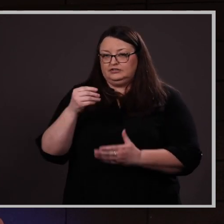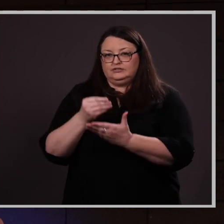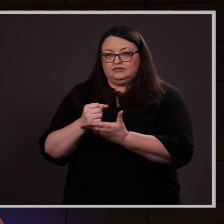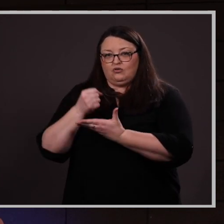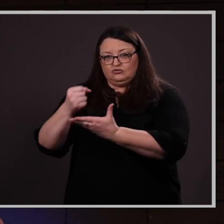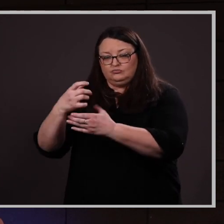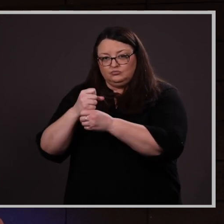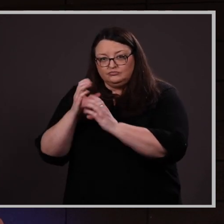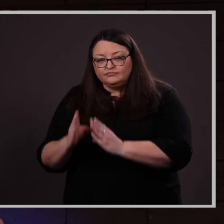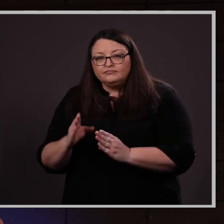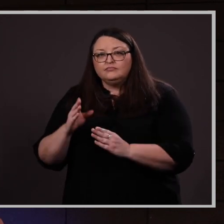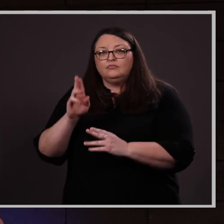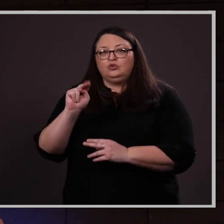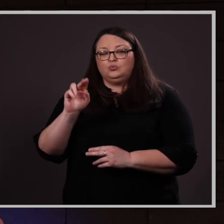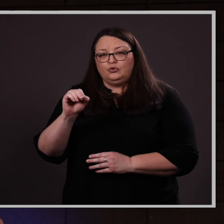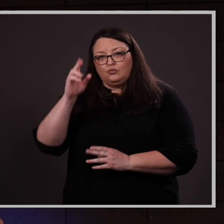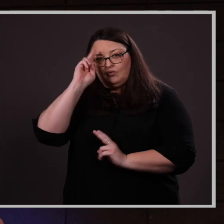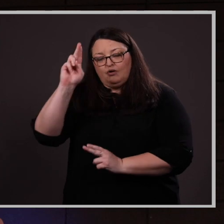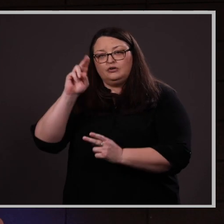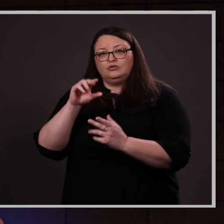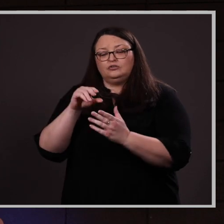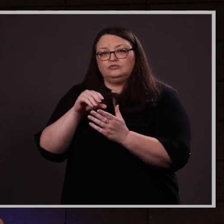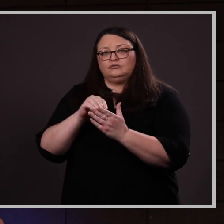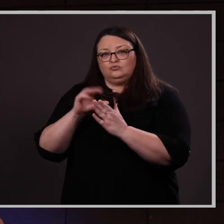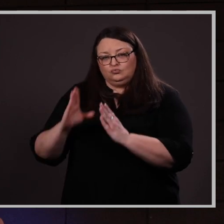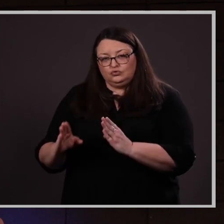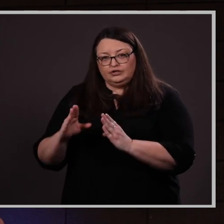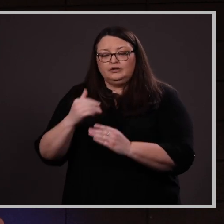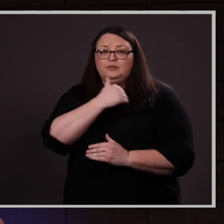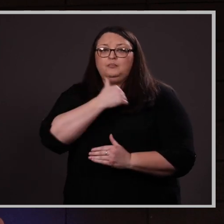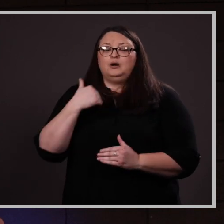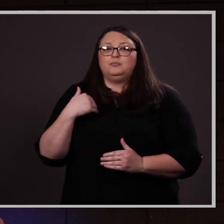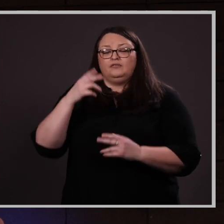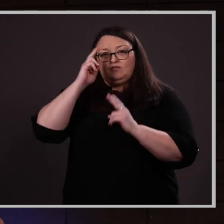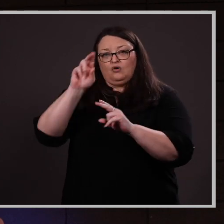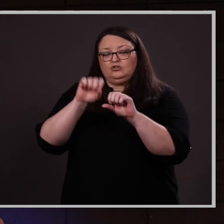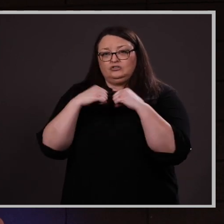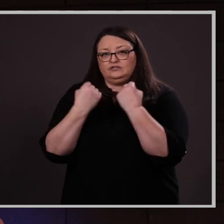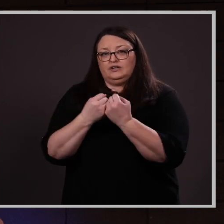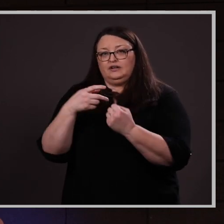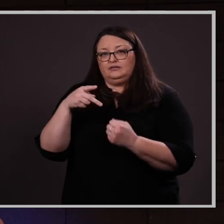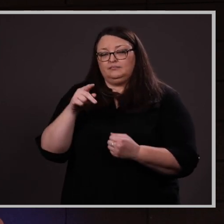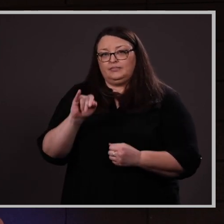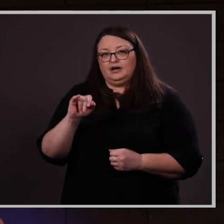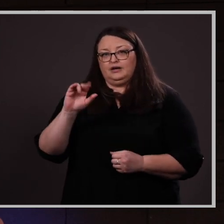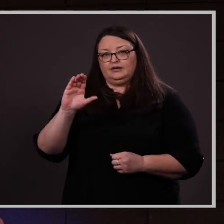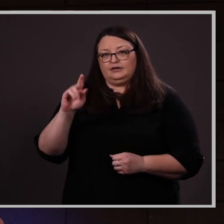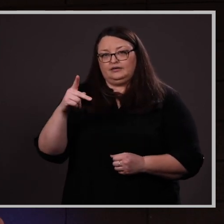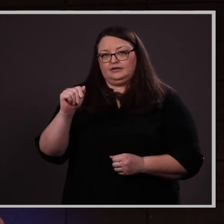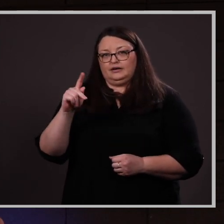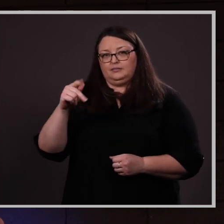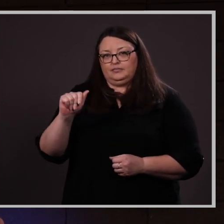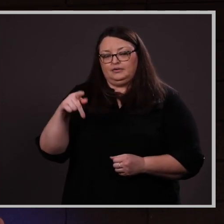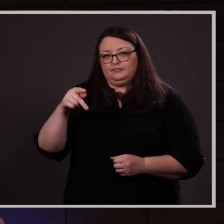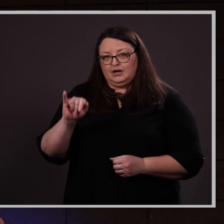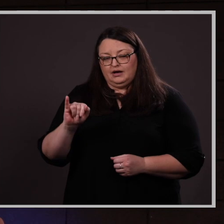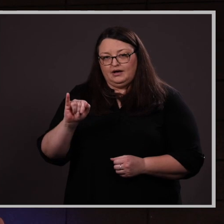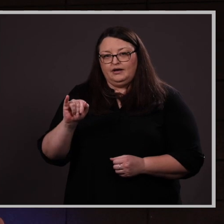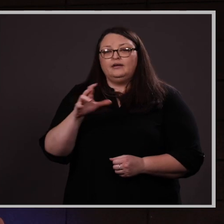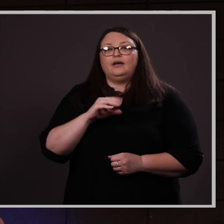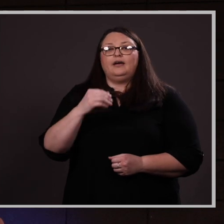Recipient, UNO Honors programs student, a member of the Honor Society of Phi Kappa Phi,